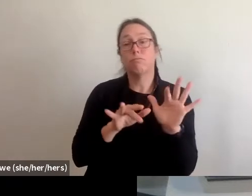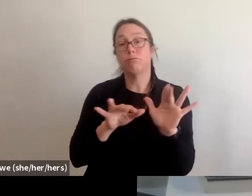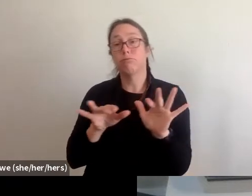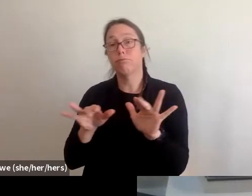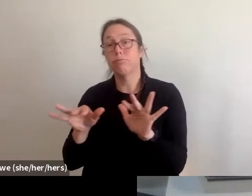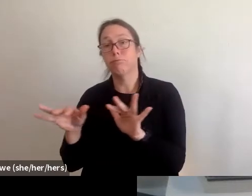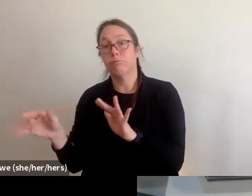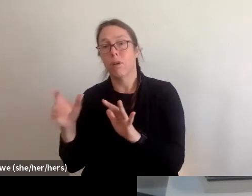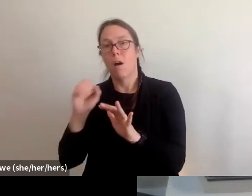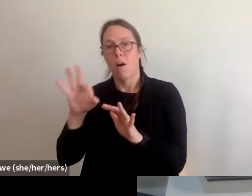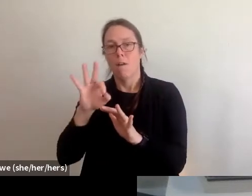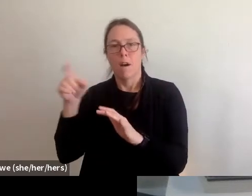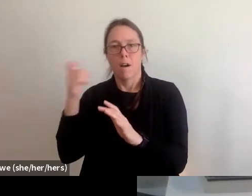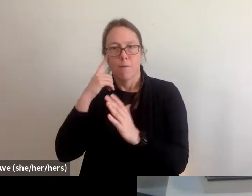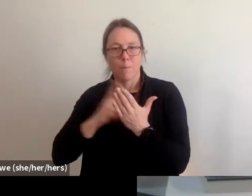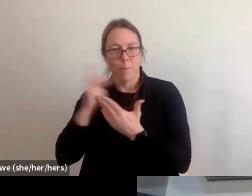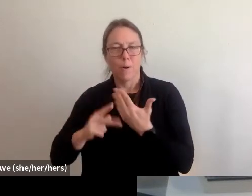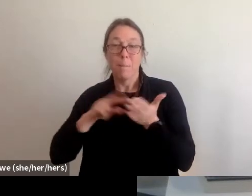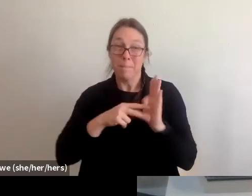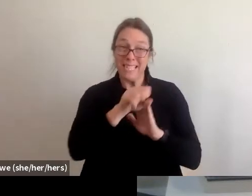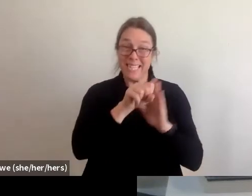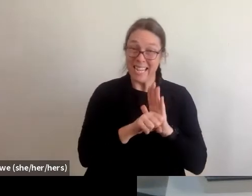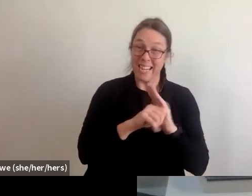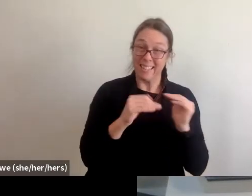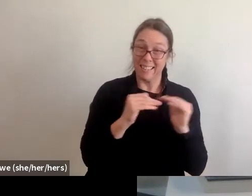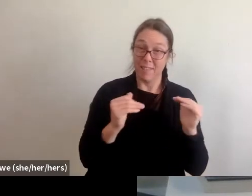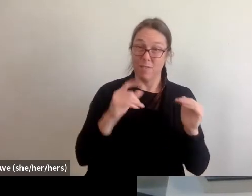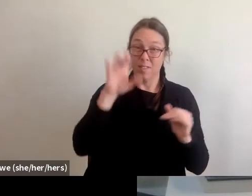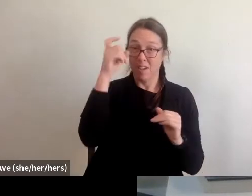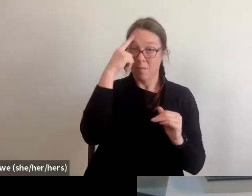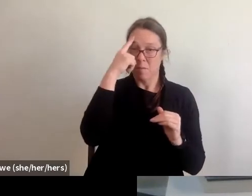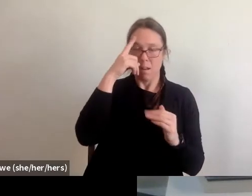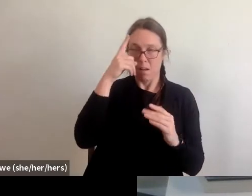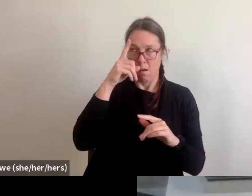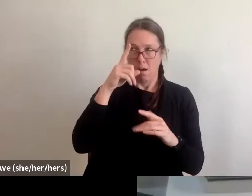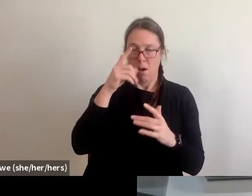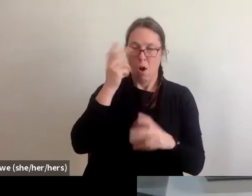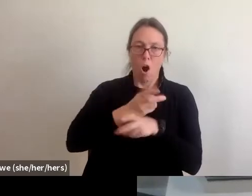So it's hard for like state local folks to anticipate that and even for disaster survivors to anticipate like